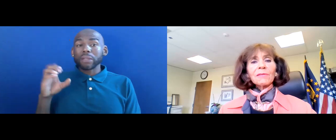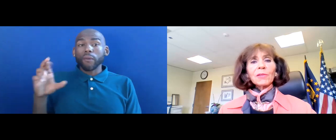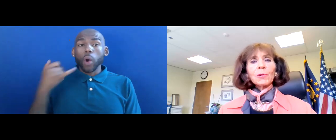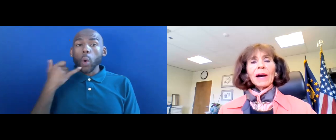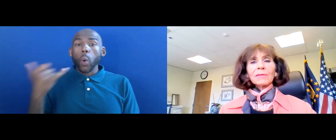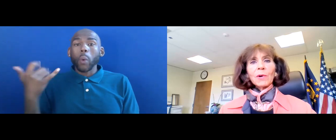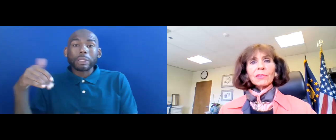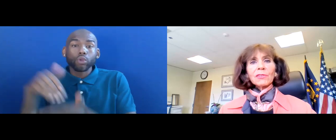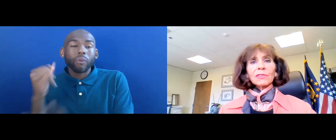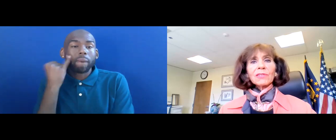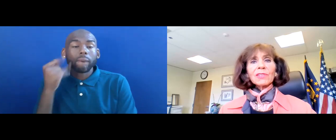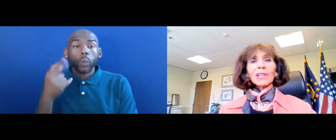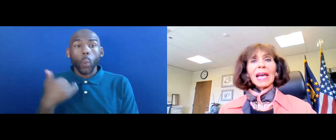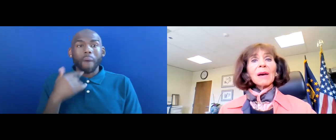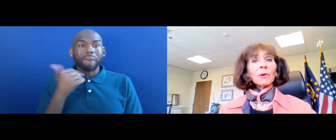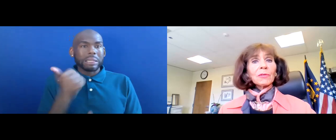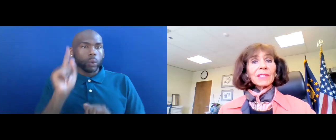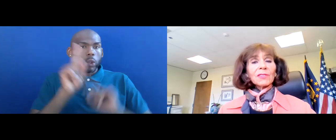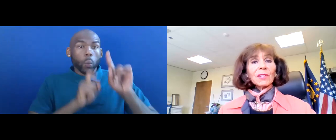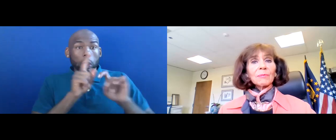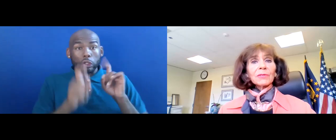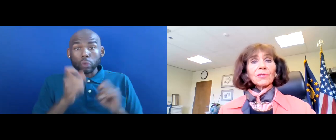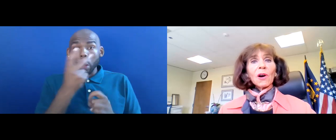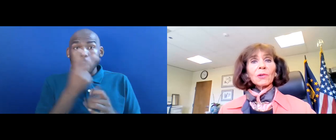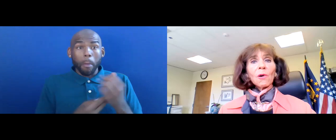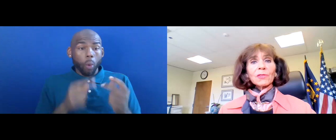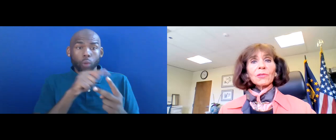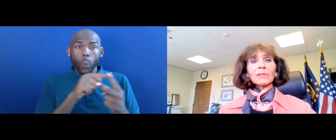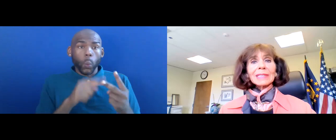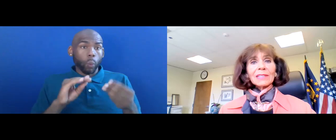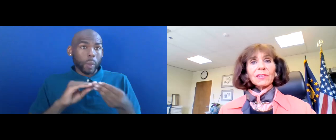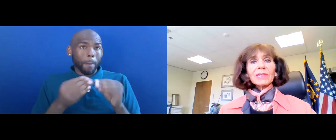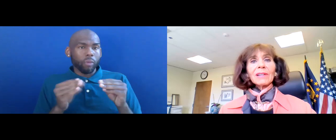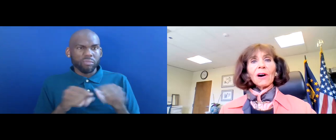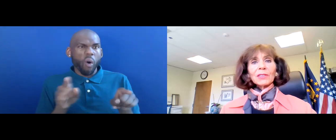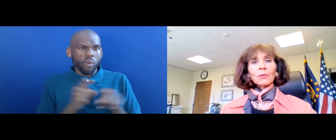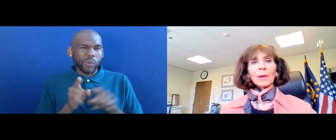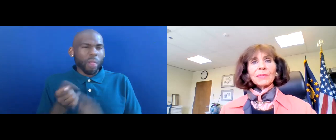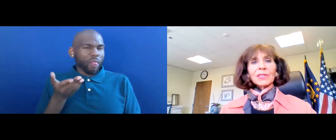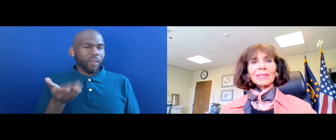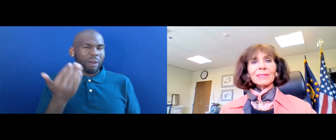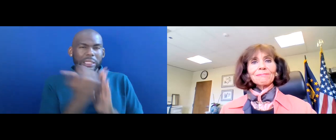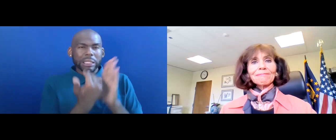IF YOU HAVE QUESTIONS AND BOTH OF THESE NUMBERS ARE ALSO LISTED ON OUR WEBSITE.